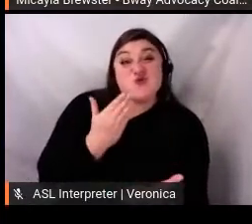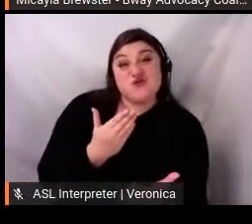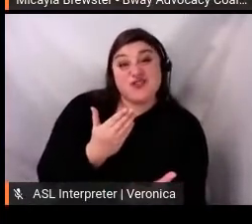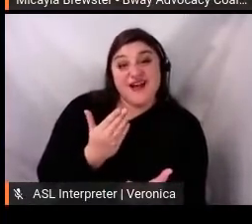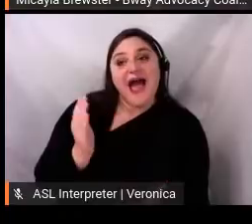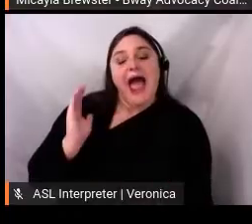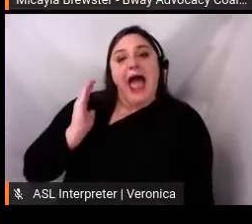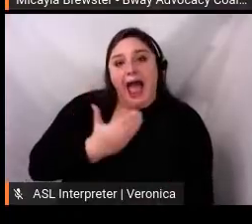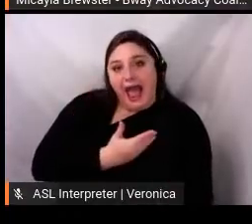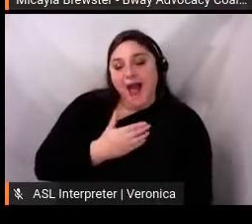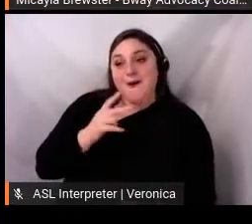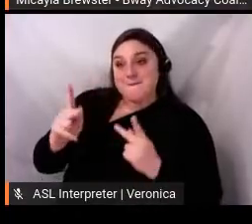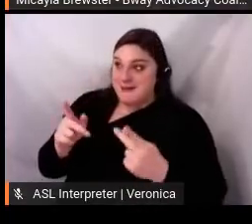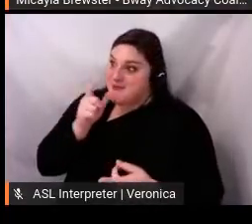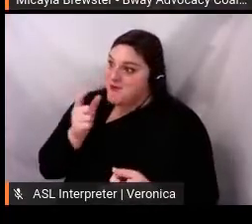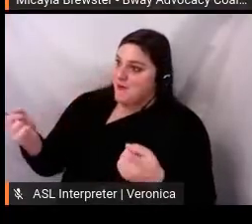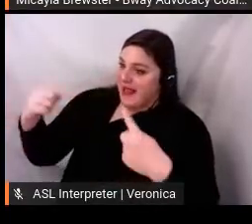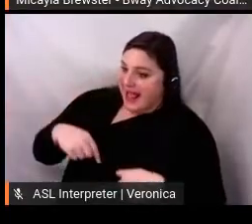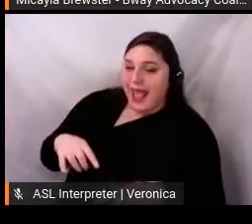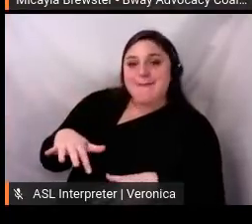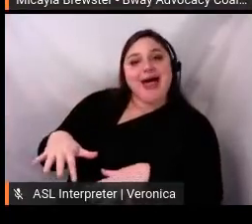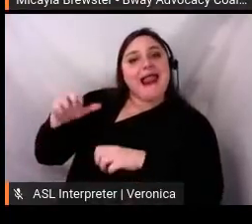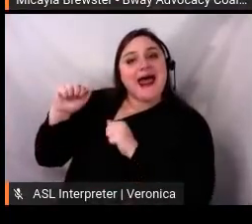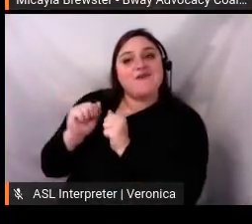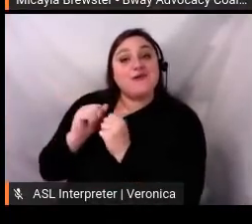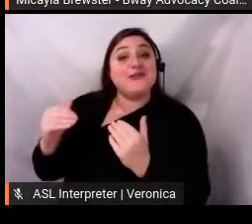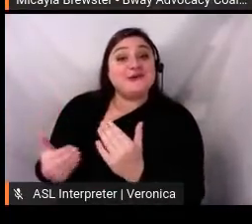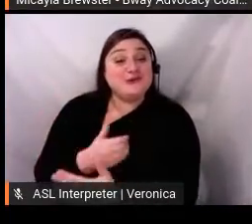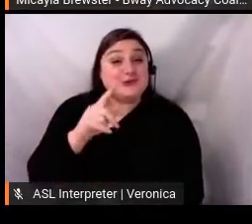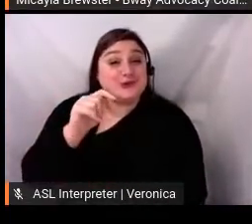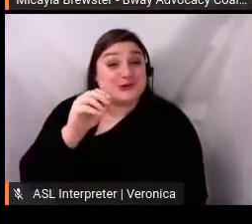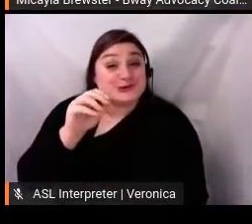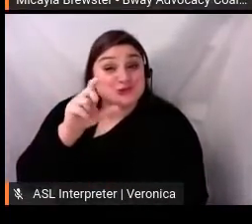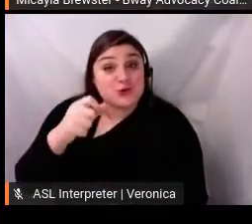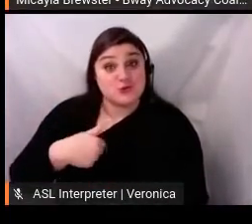to deepen their antiracist work. So that was extremely valuable for us.